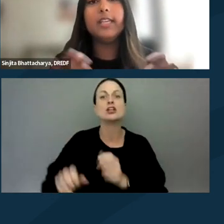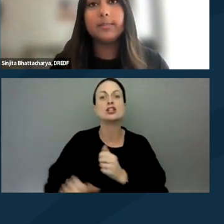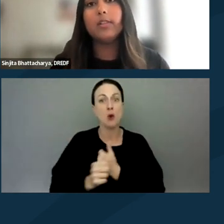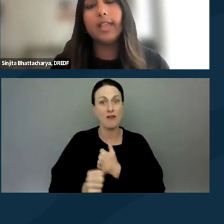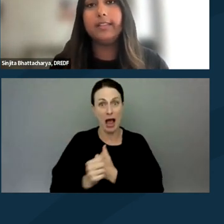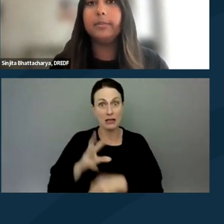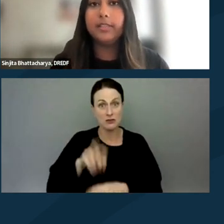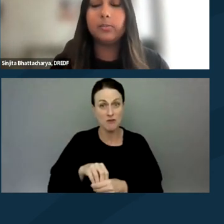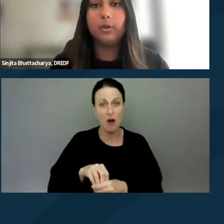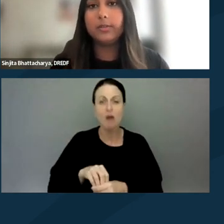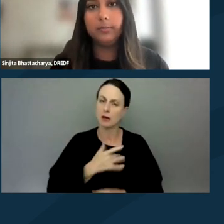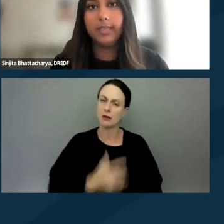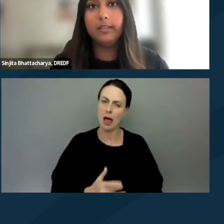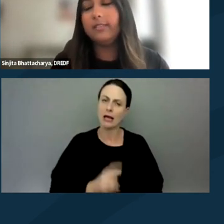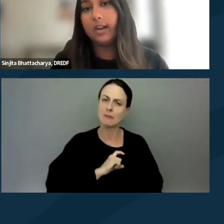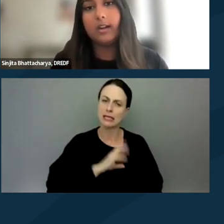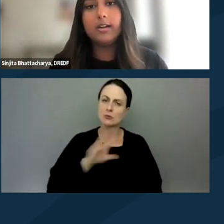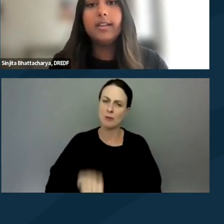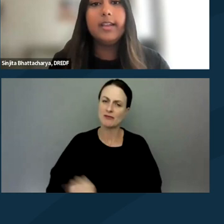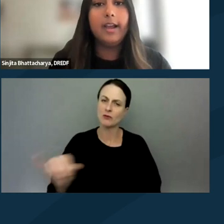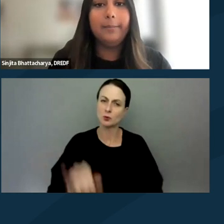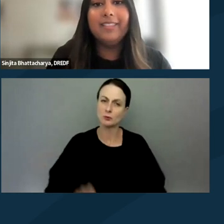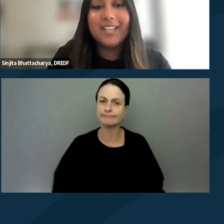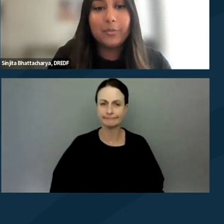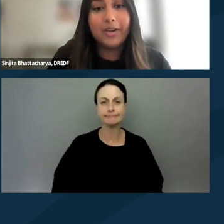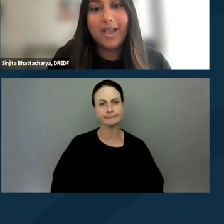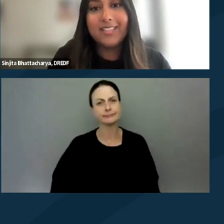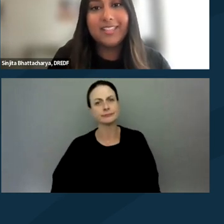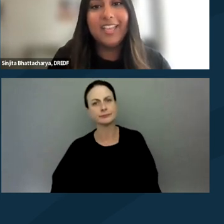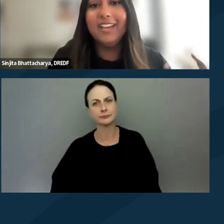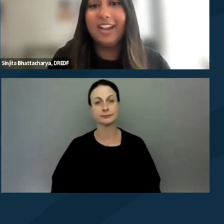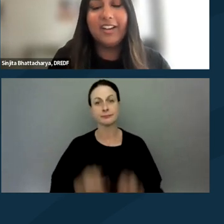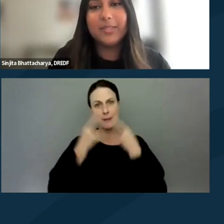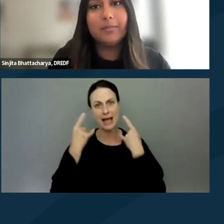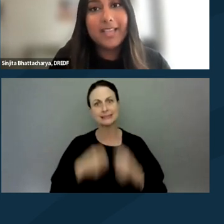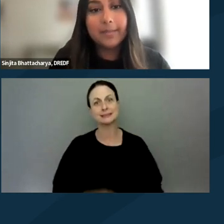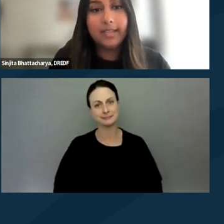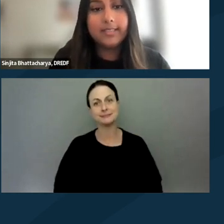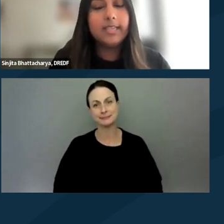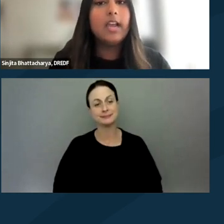it's more likely that police will also be there. And last, wearing a mask in areas with mask vans.